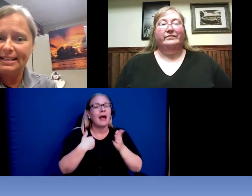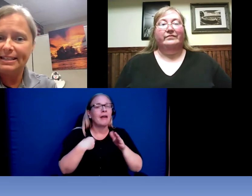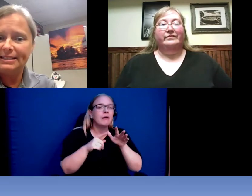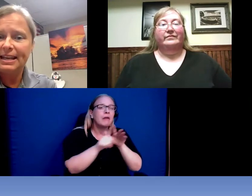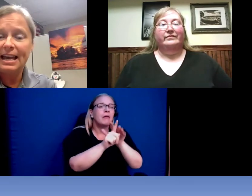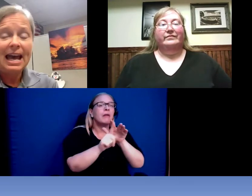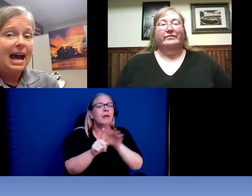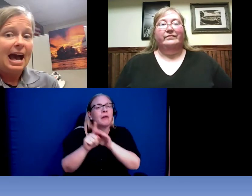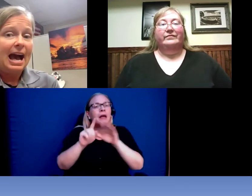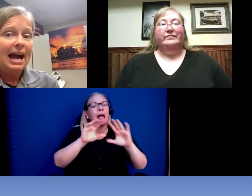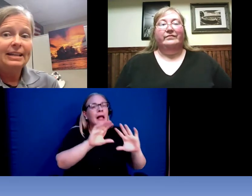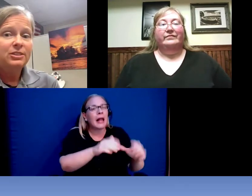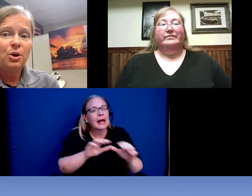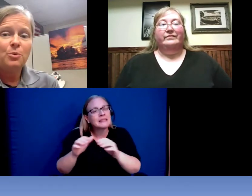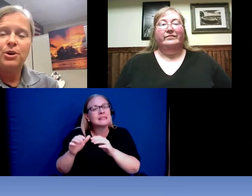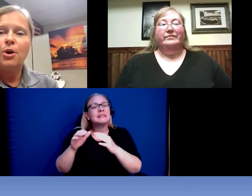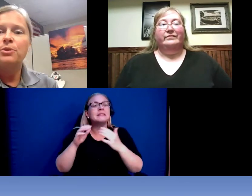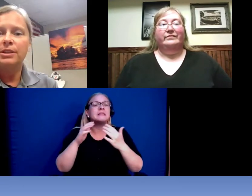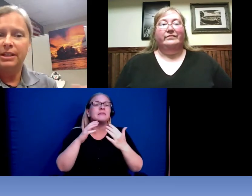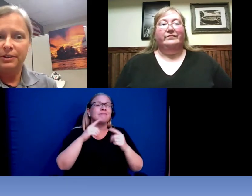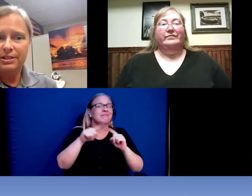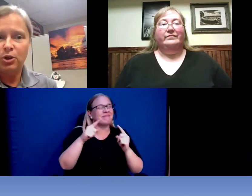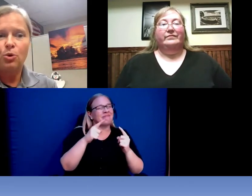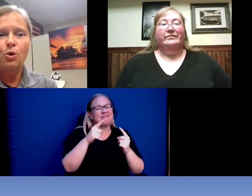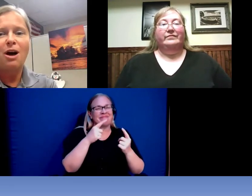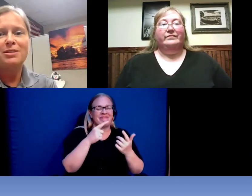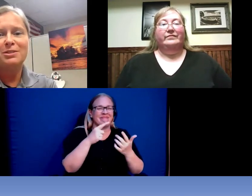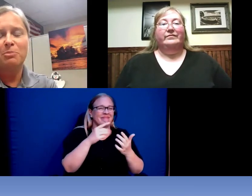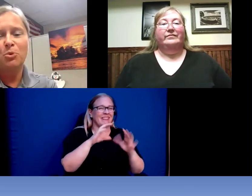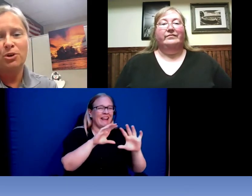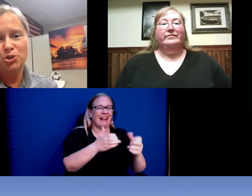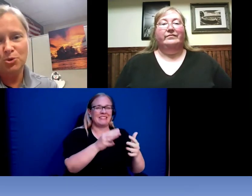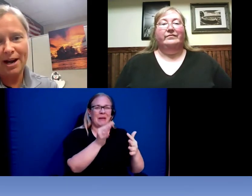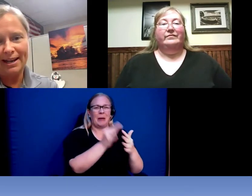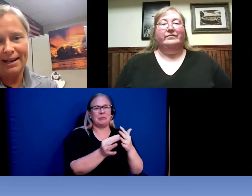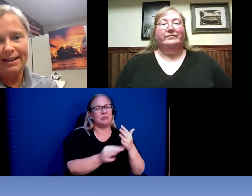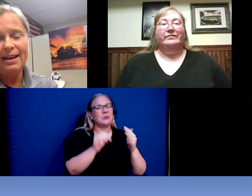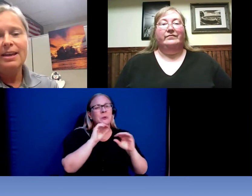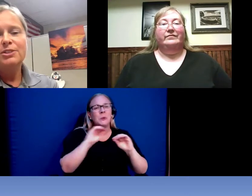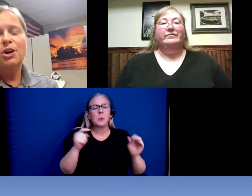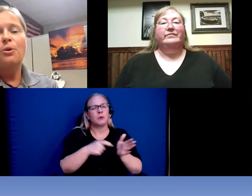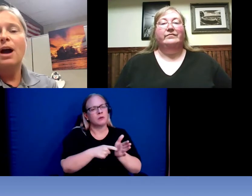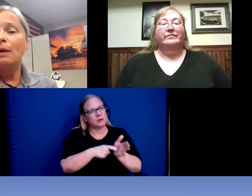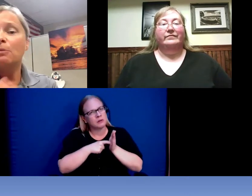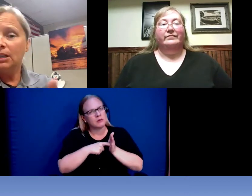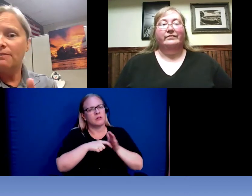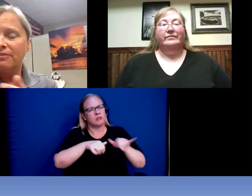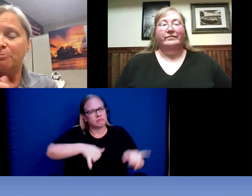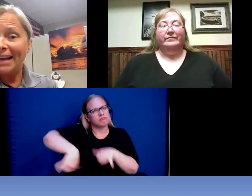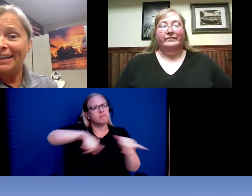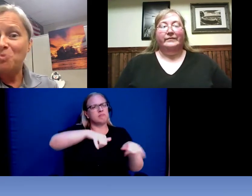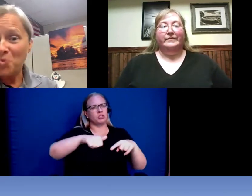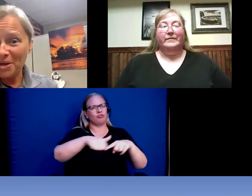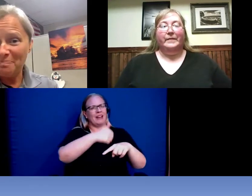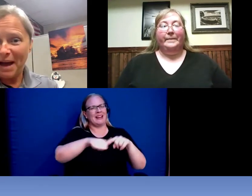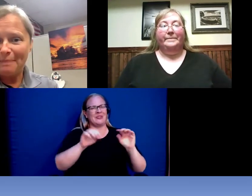it, I don't know that there is a cross the board across the board training. I would love it if Bonnie would pop